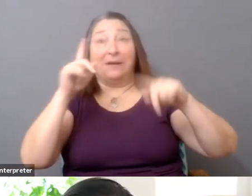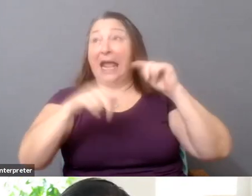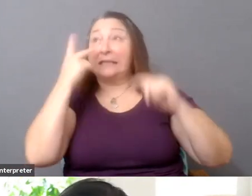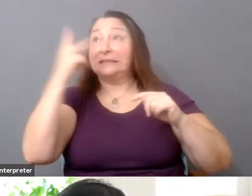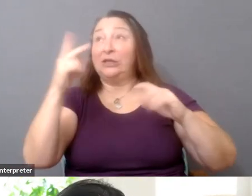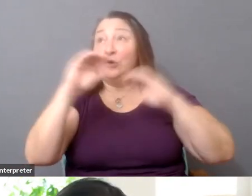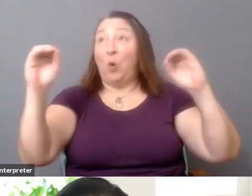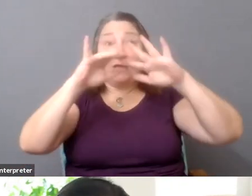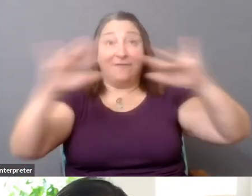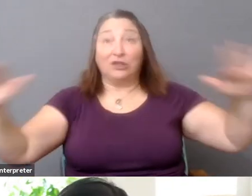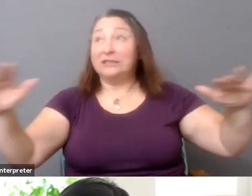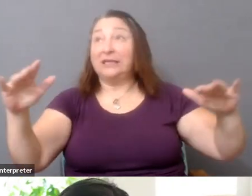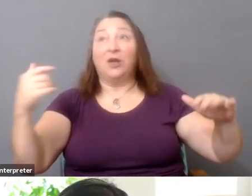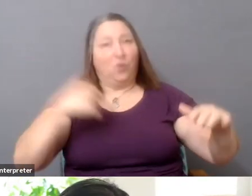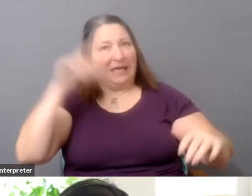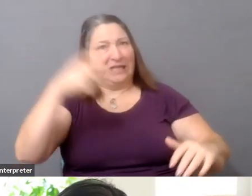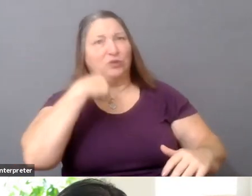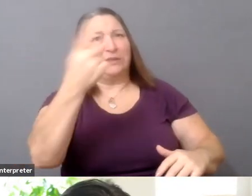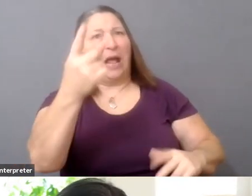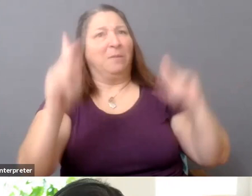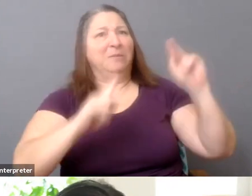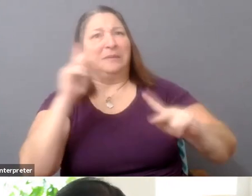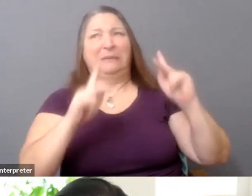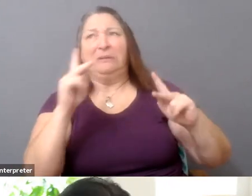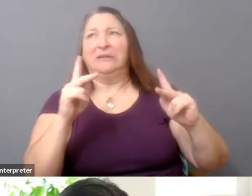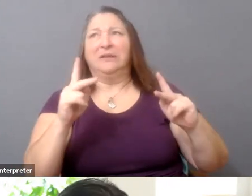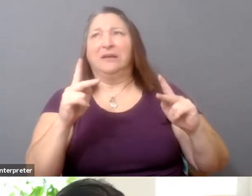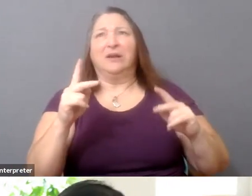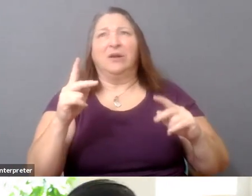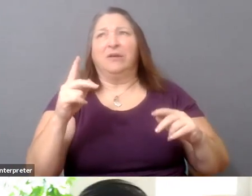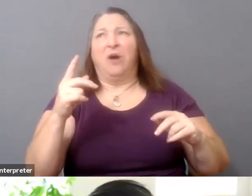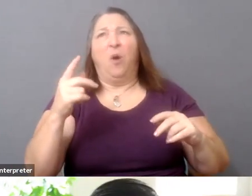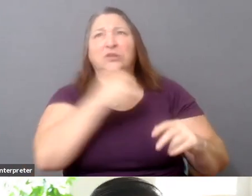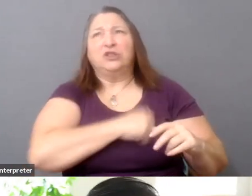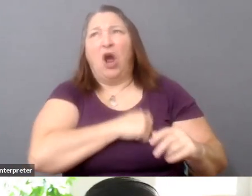how nondiverse our company is and how we're going to improve it. And then you had other companies saying, no.